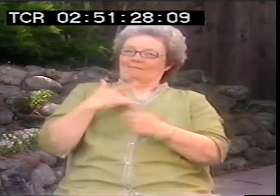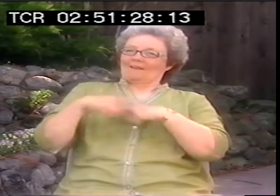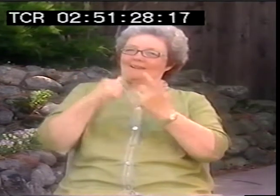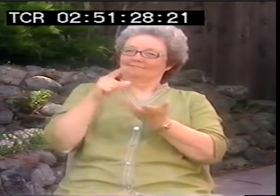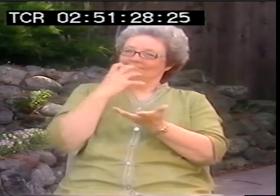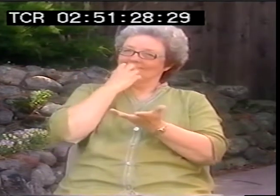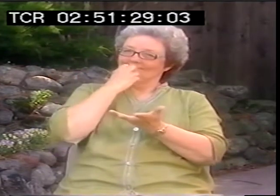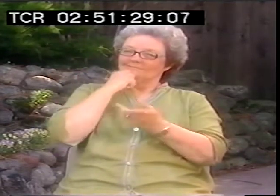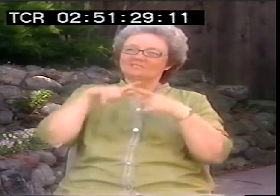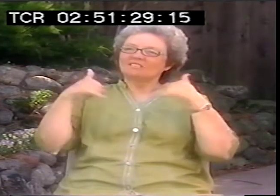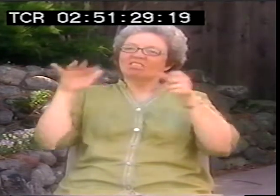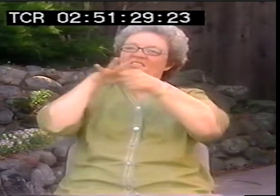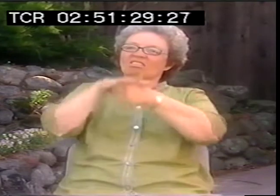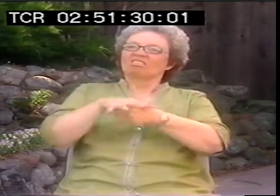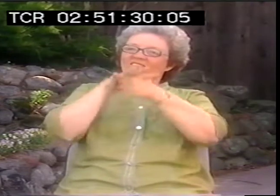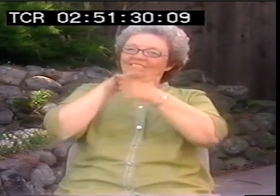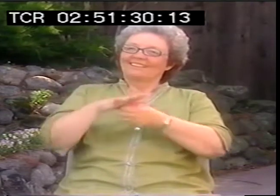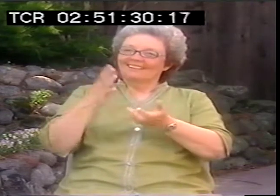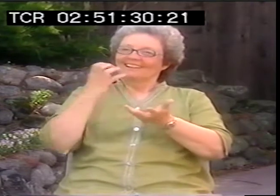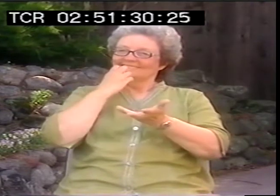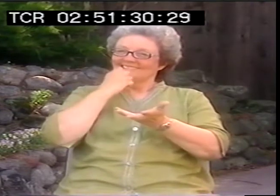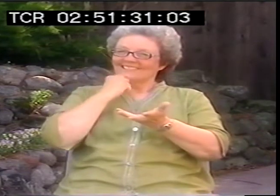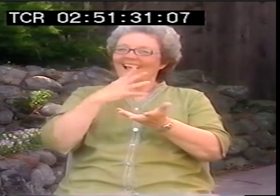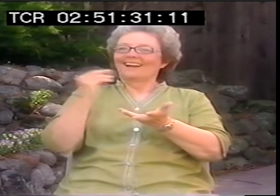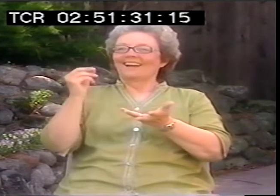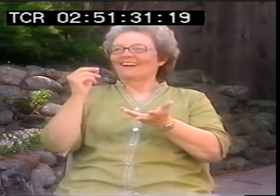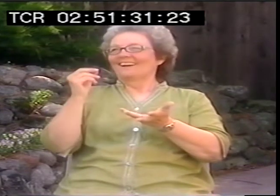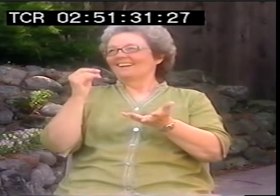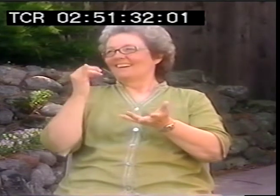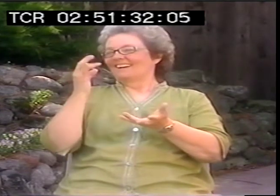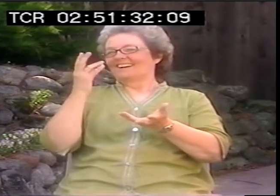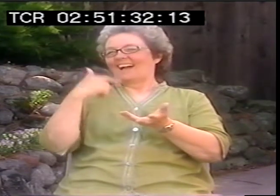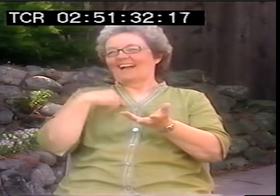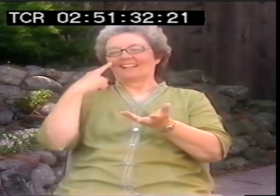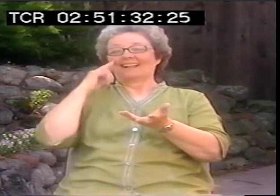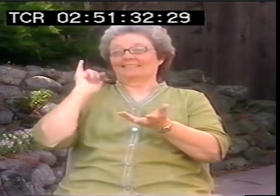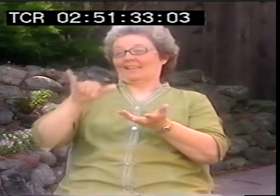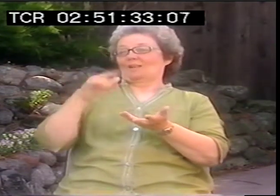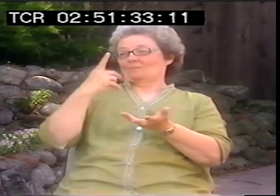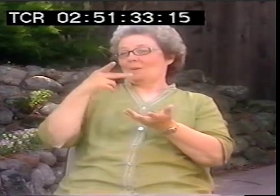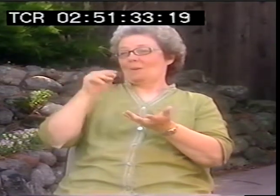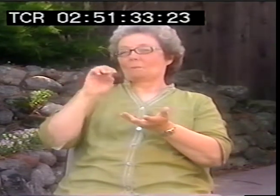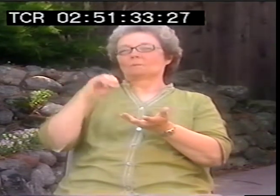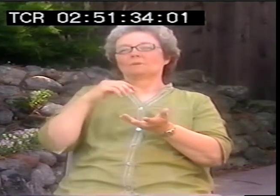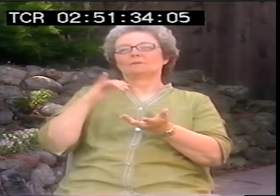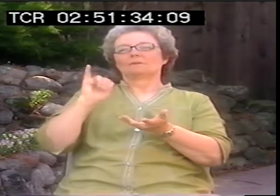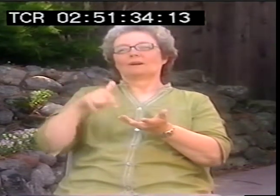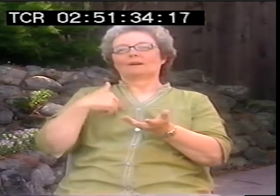because it really shows how I feel about ASL, because the language is still under fire, because it is a precious thing.